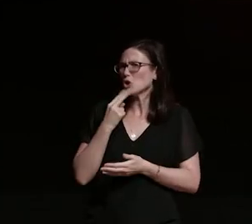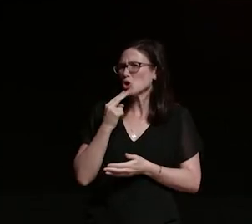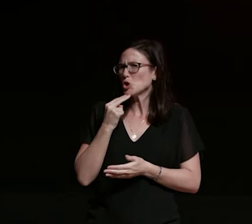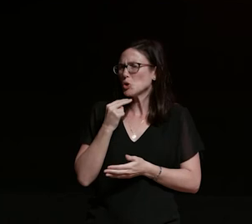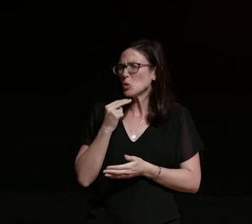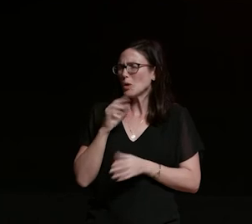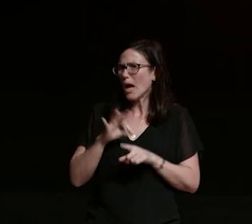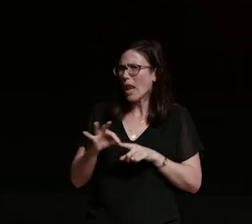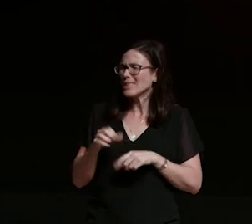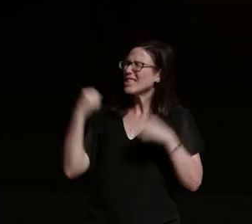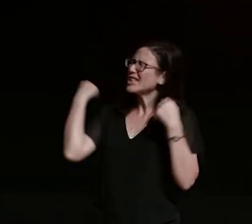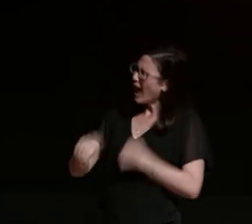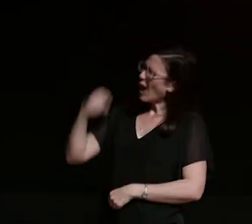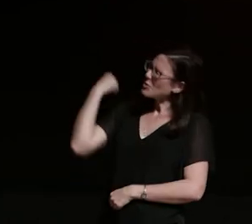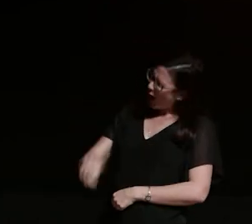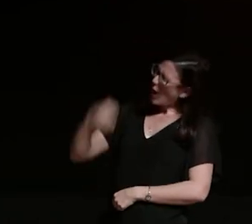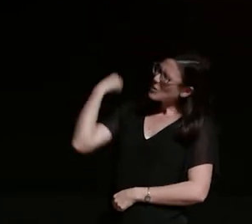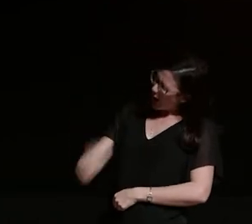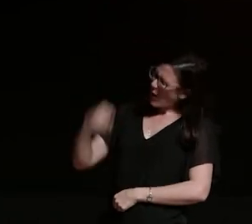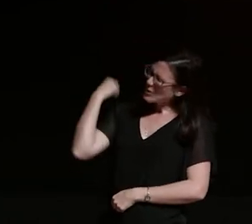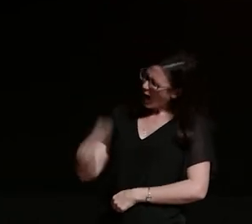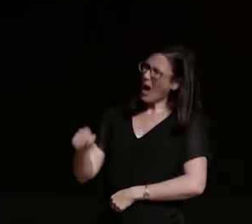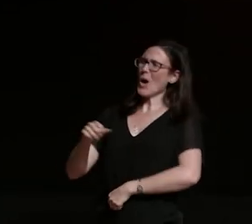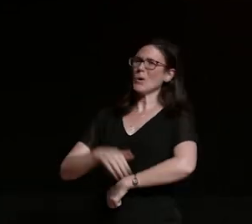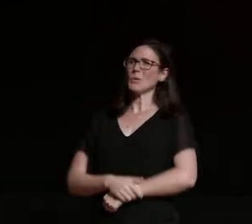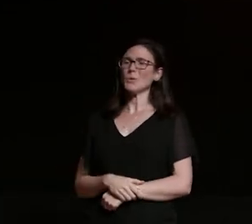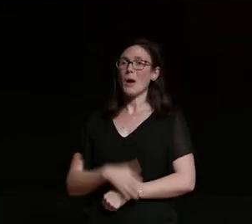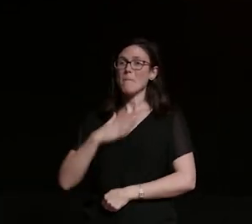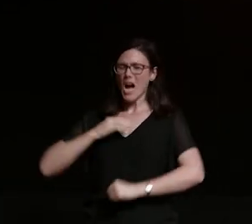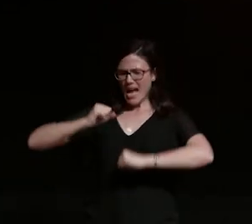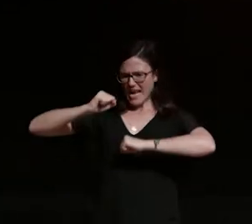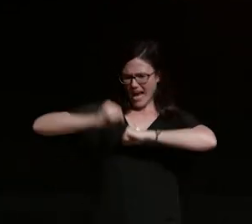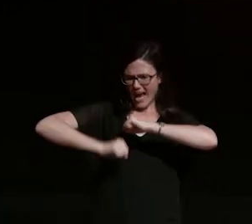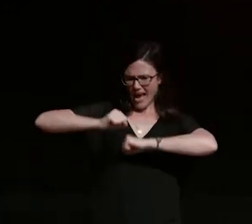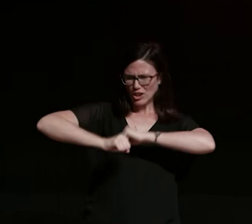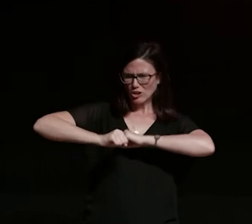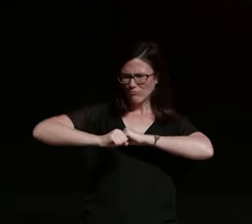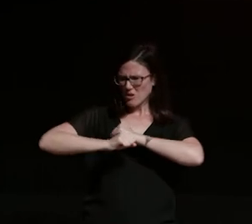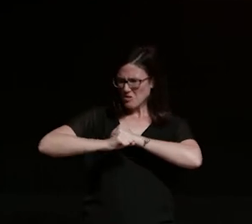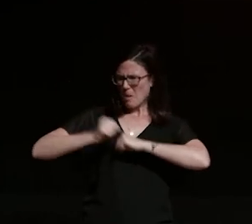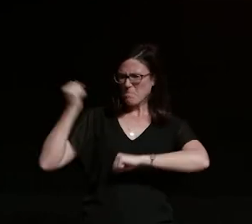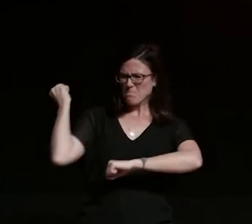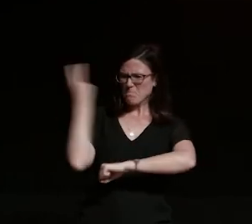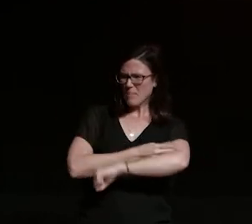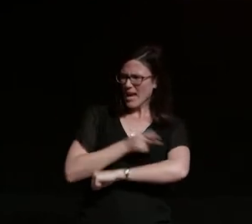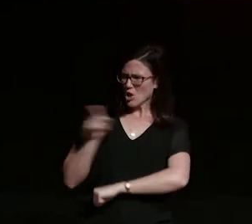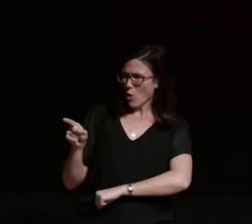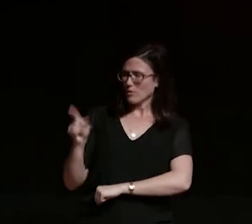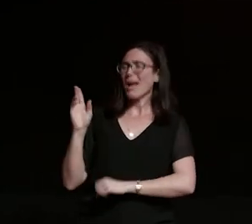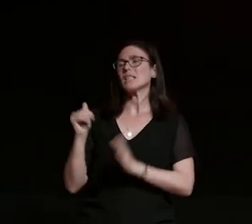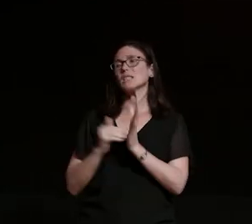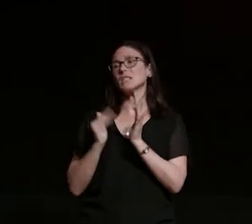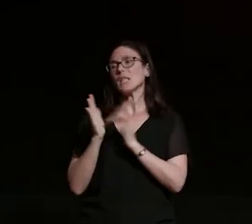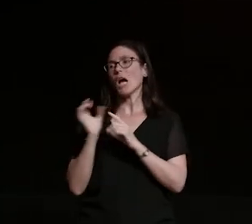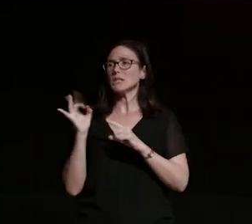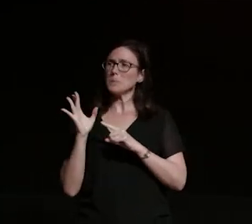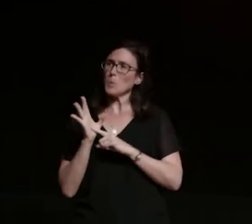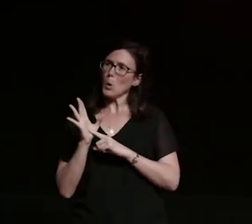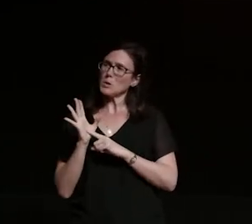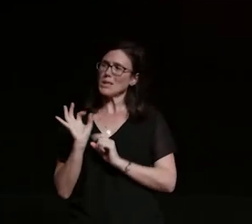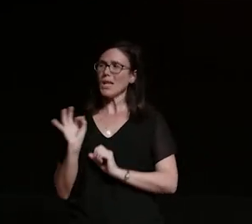no no no actually my engine is way bigger than yours not that size ever mattered right